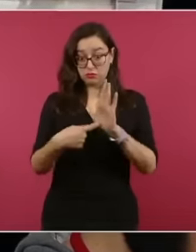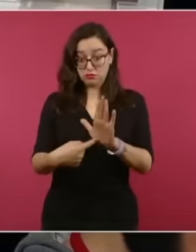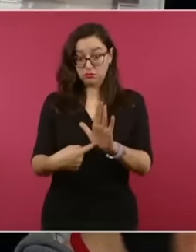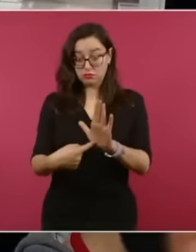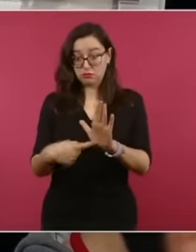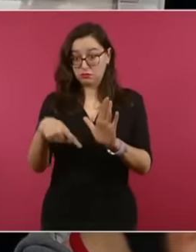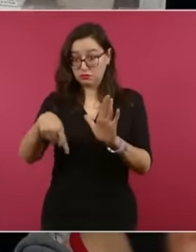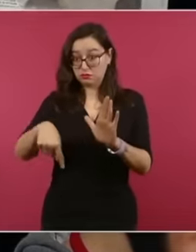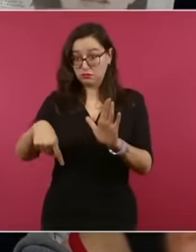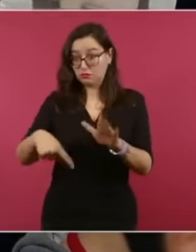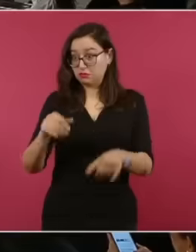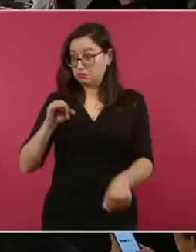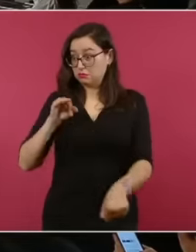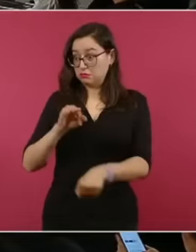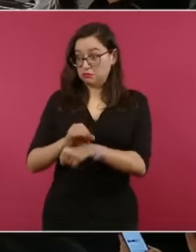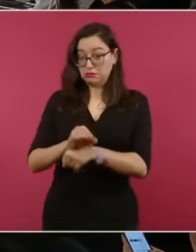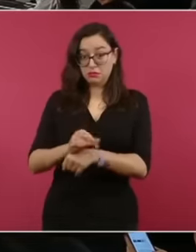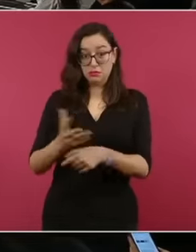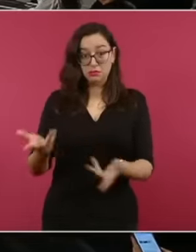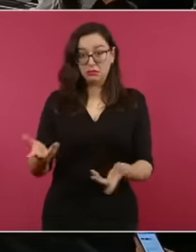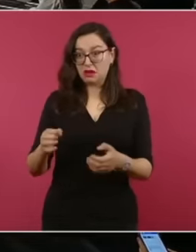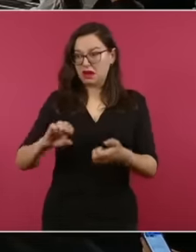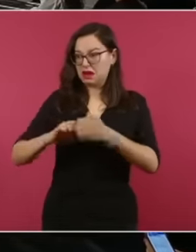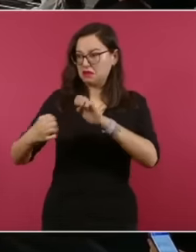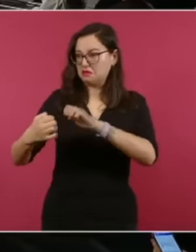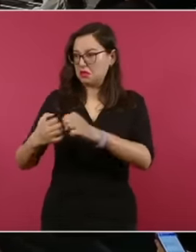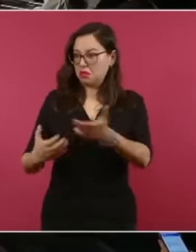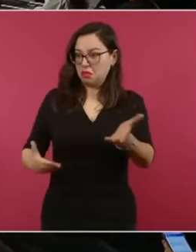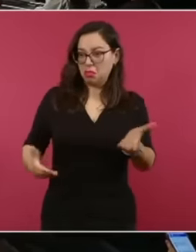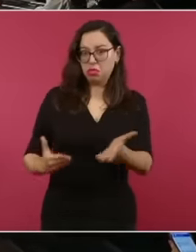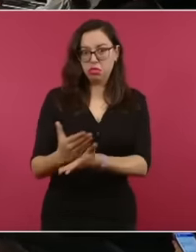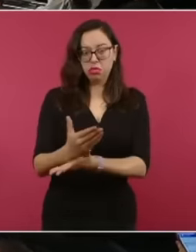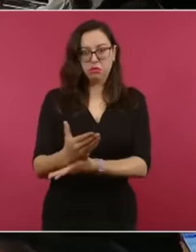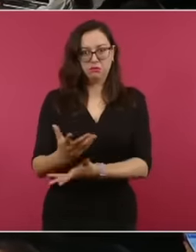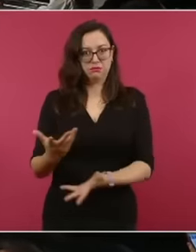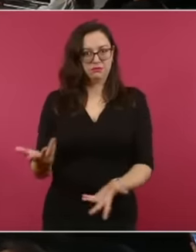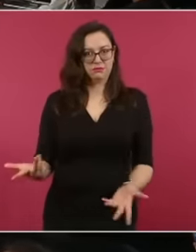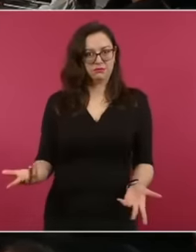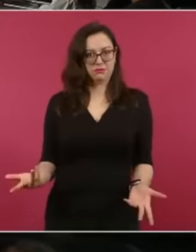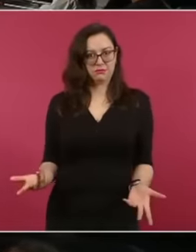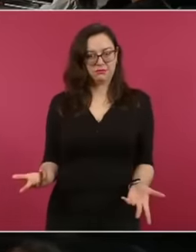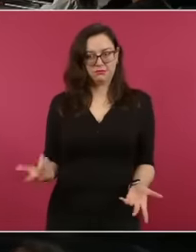of the senator But these are this, let's say the reflection on this this very delicate topic